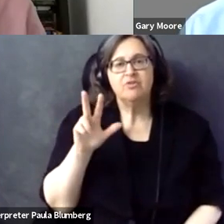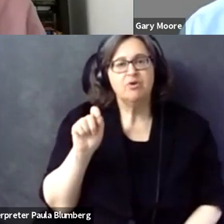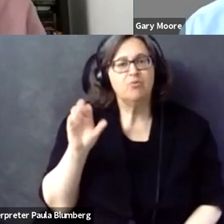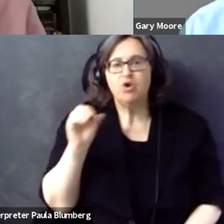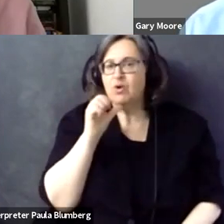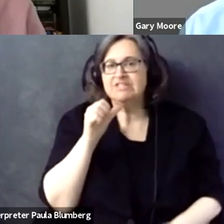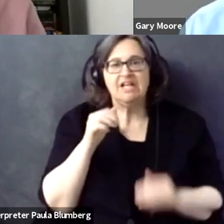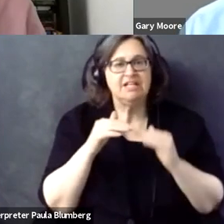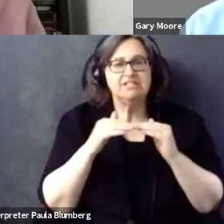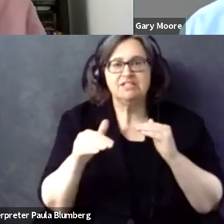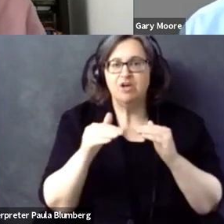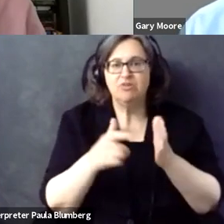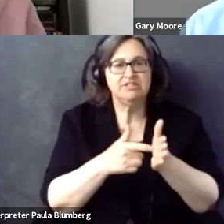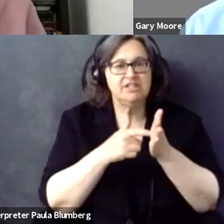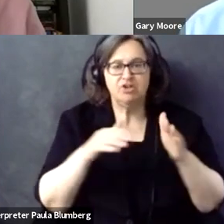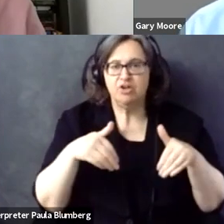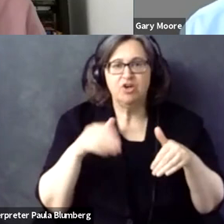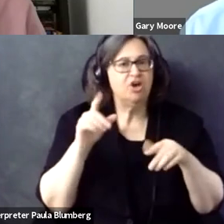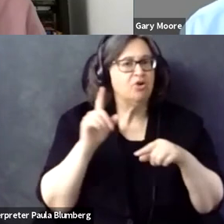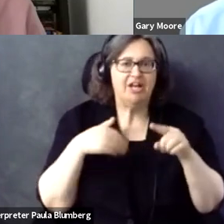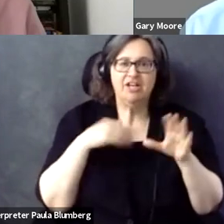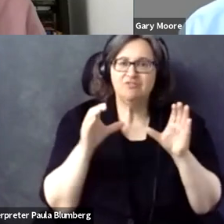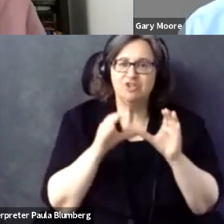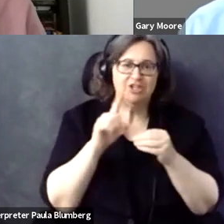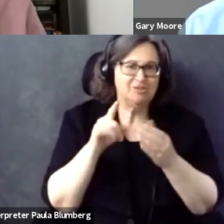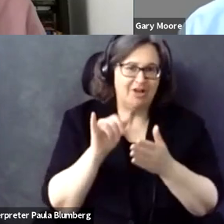the legal requirements are out there. And wig